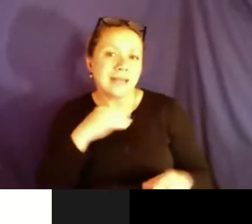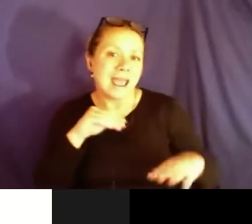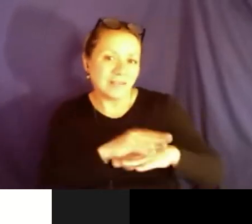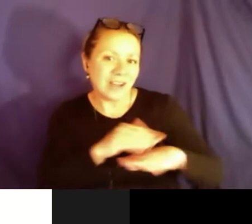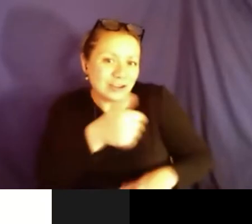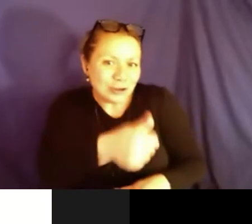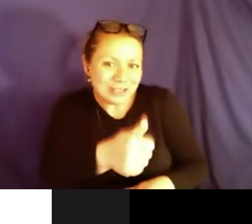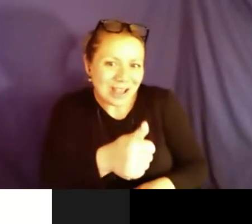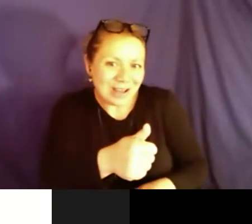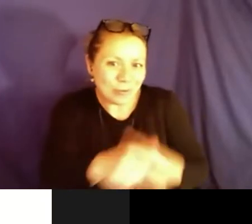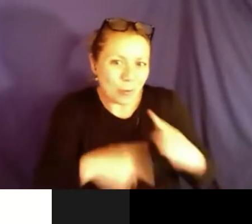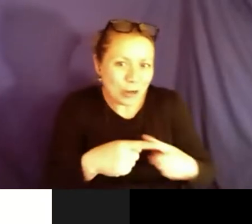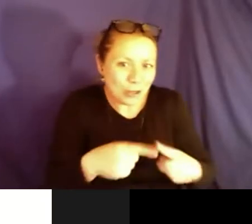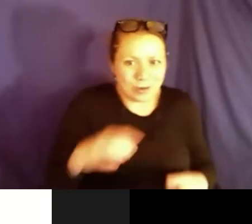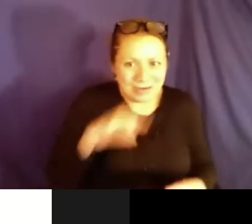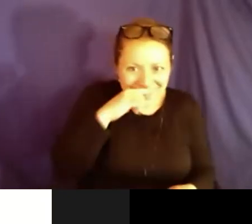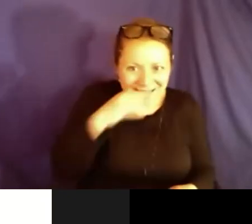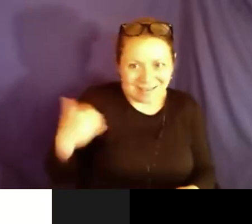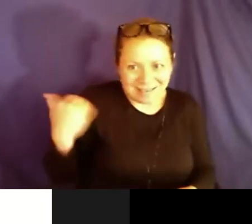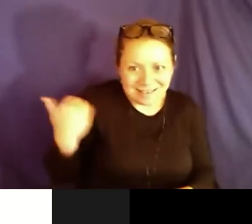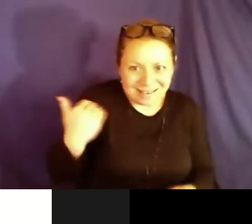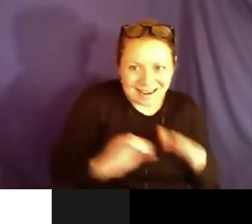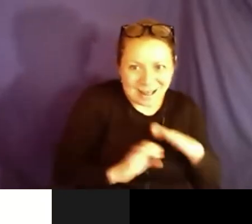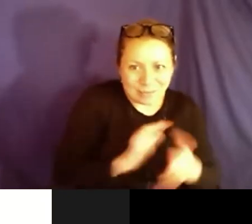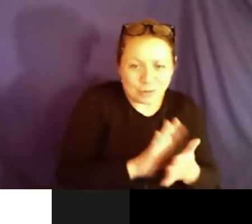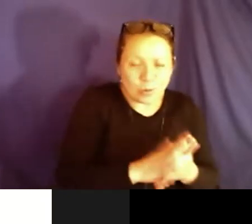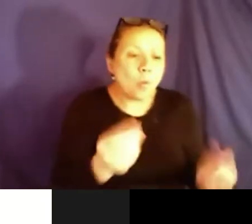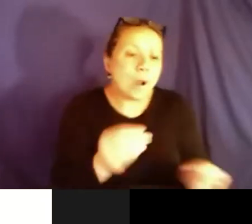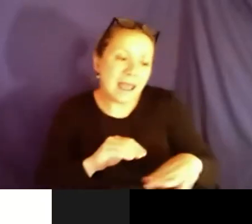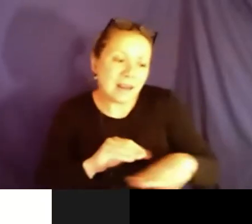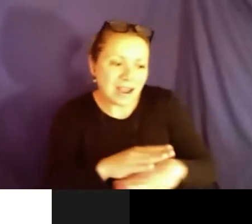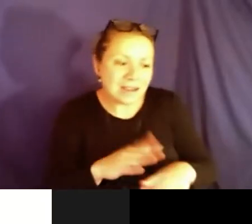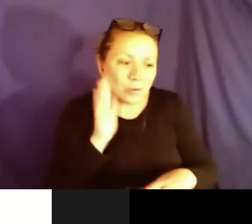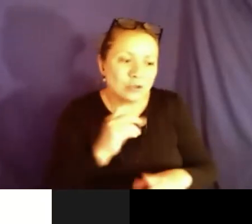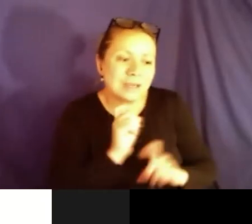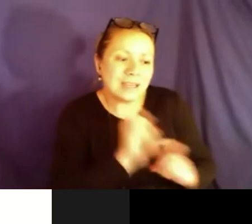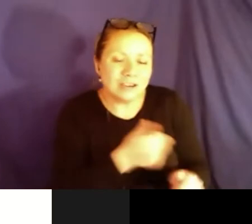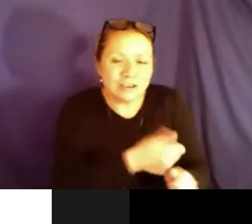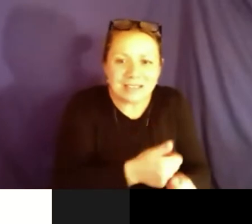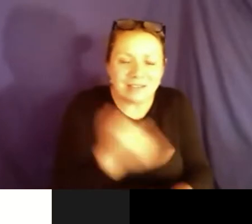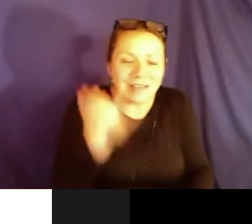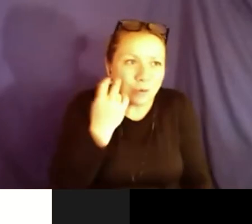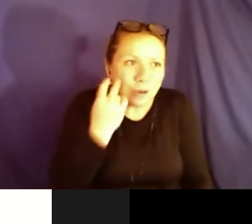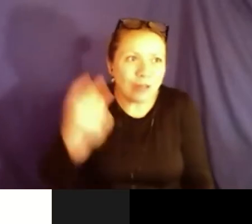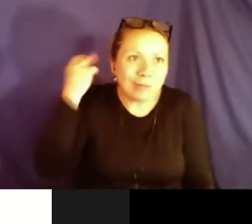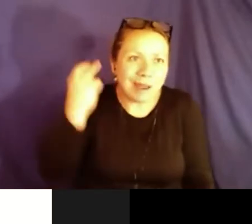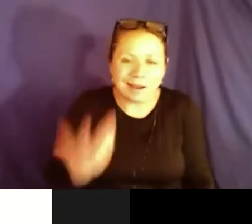I will sart from Grace -- what advice would you give to yourself as